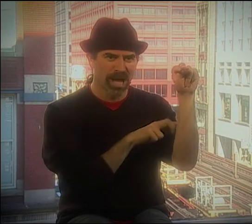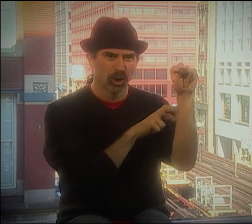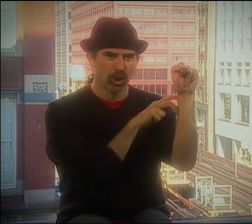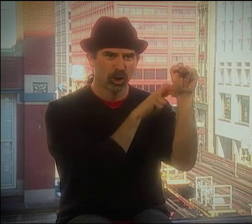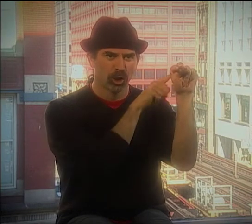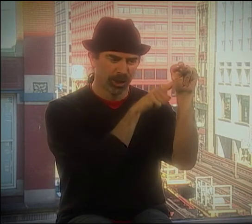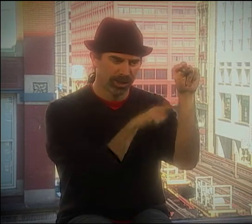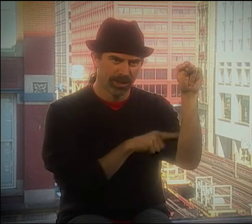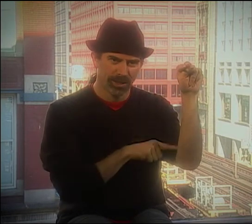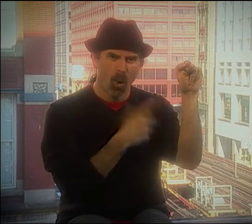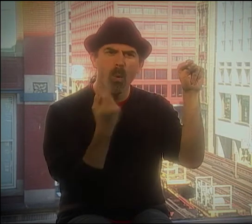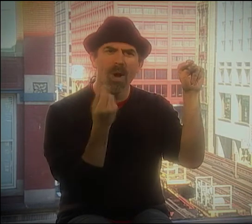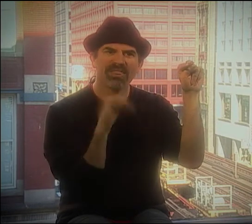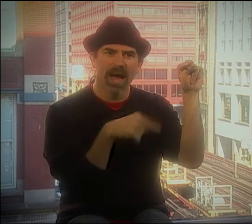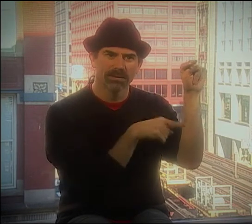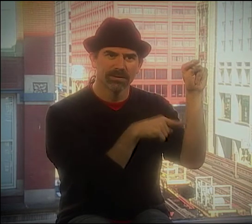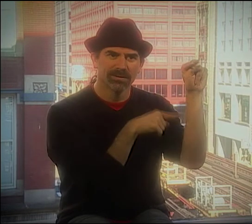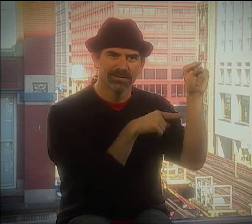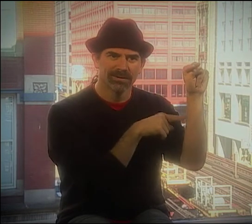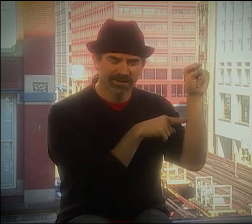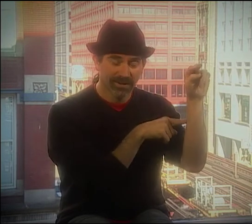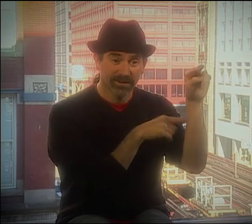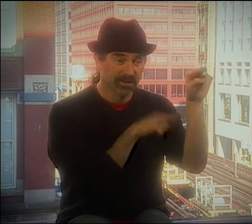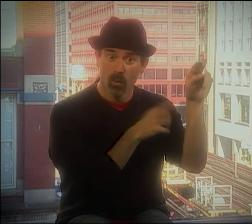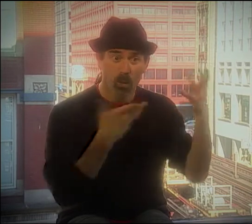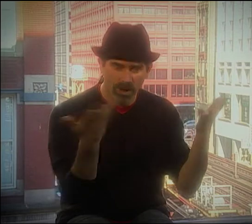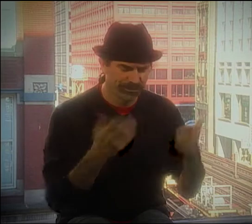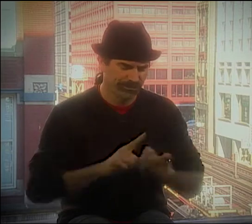I THINK ALLEN GINSBERG WAS A JUMPING-OFF PLACE, BUT WHAT